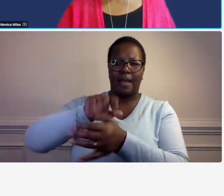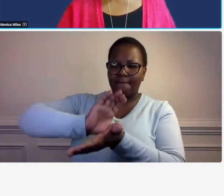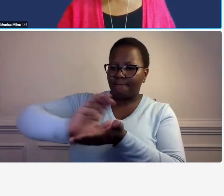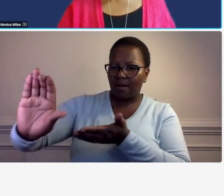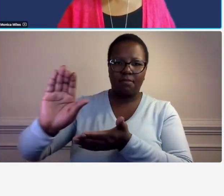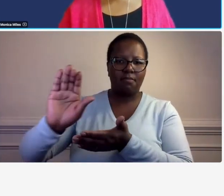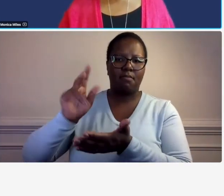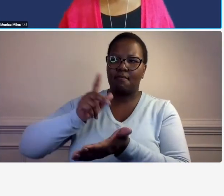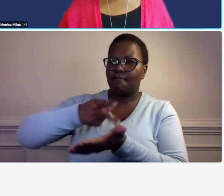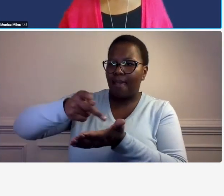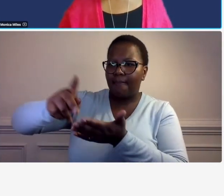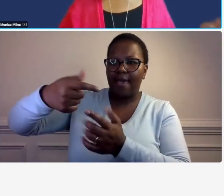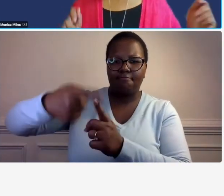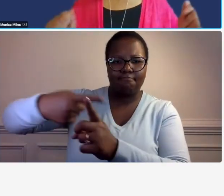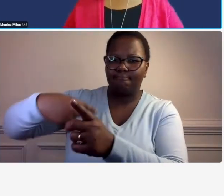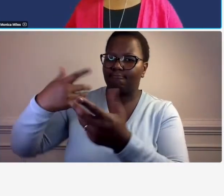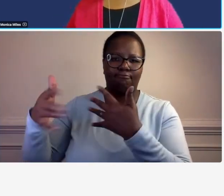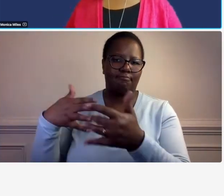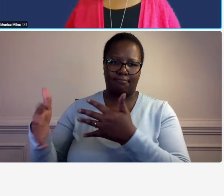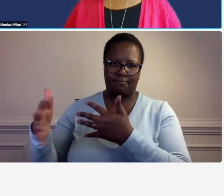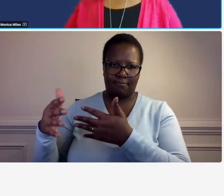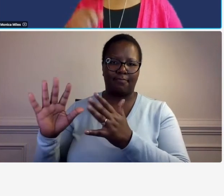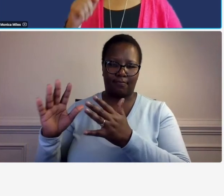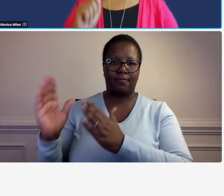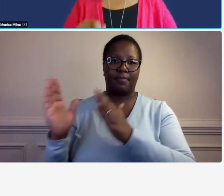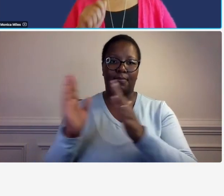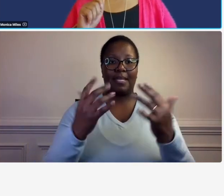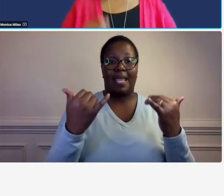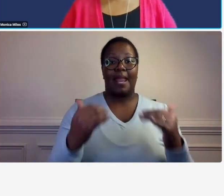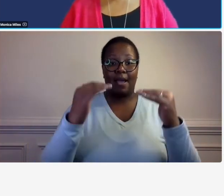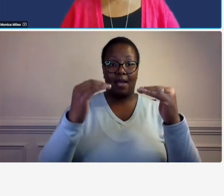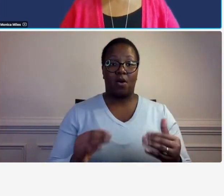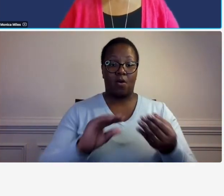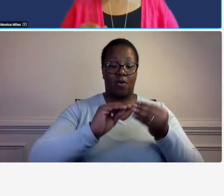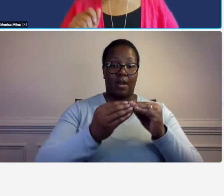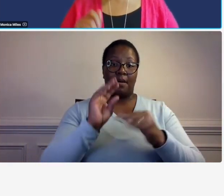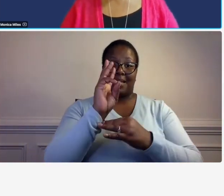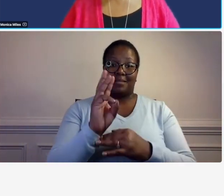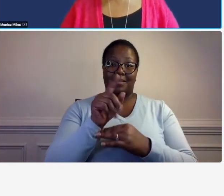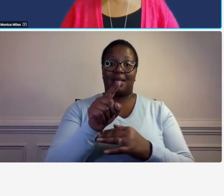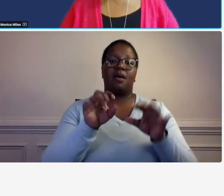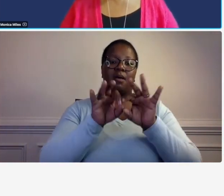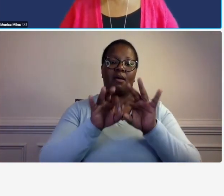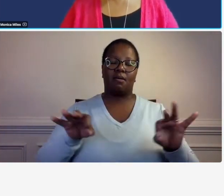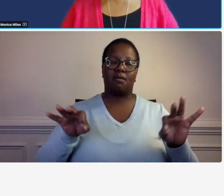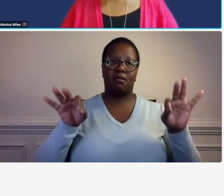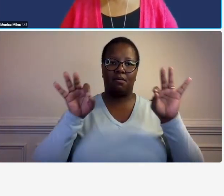so now let's move to number six so this is the sixth key um element of an adequate accounting